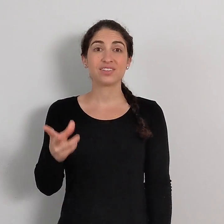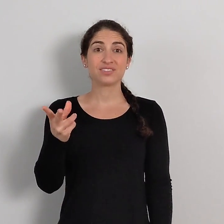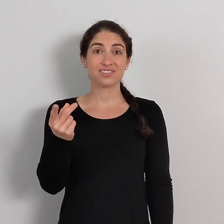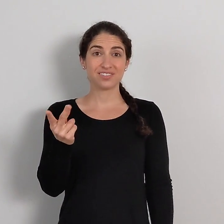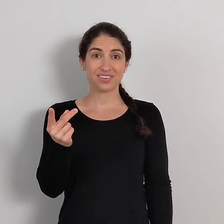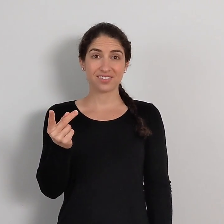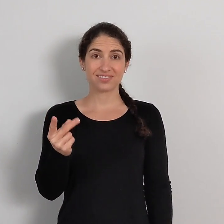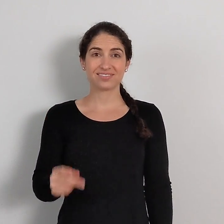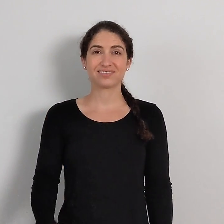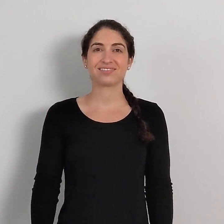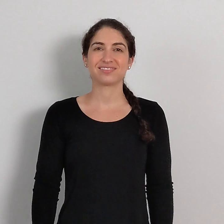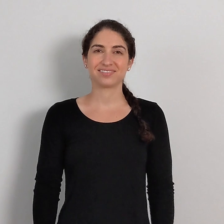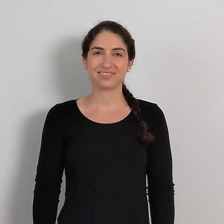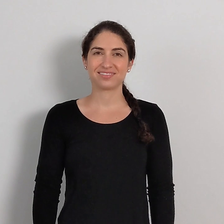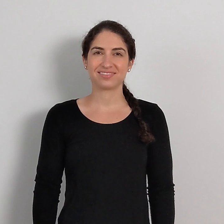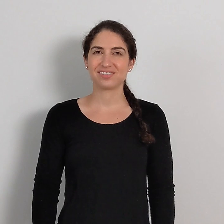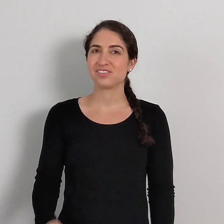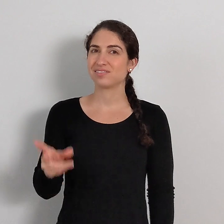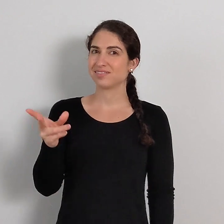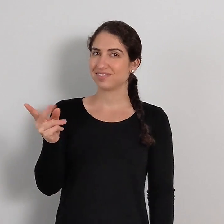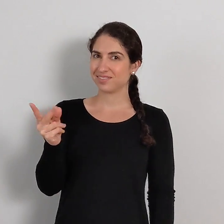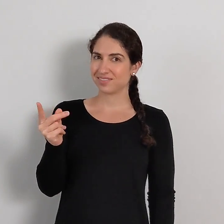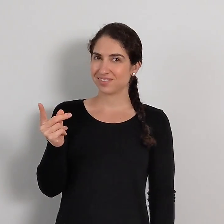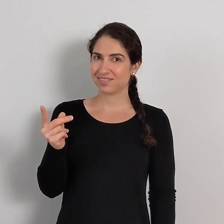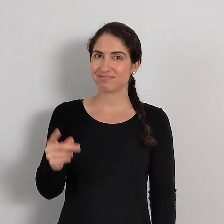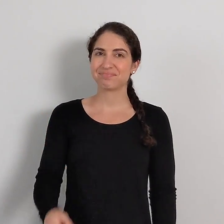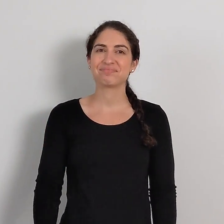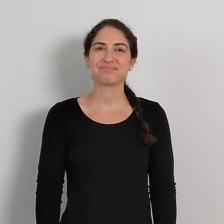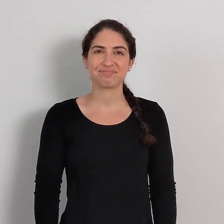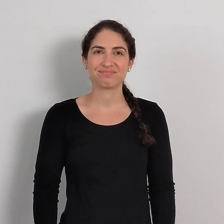DOG